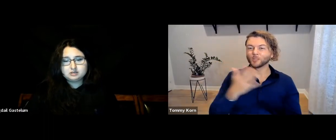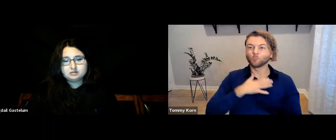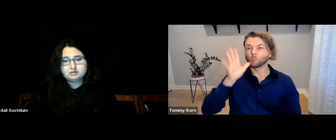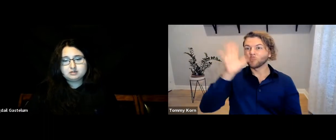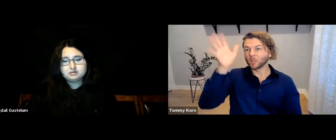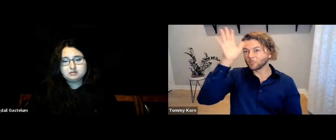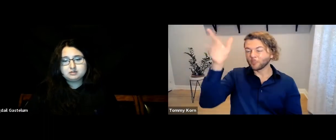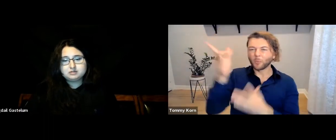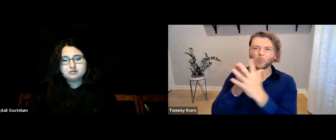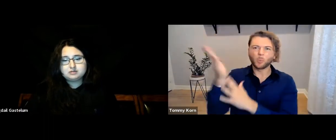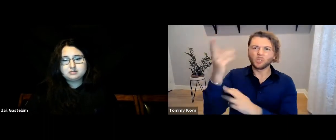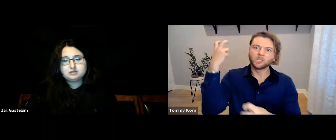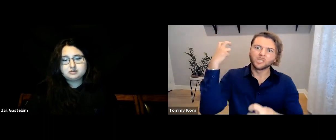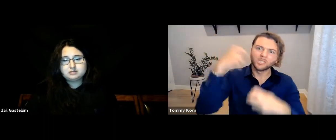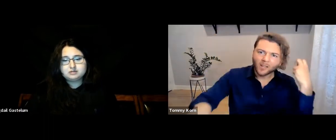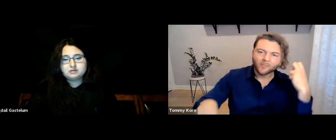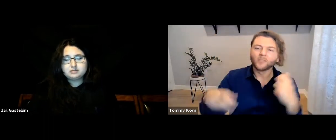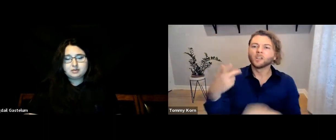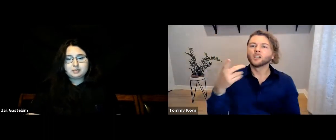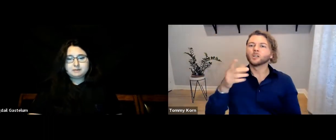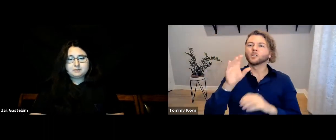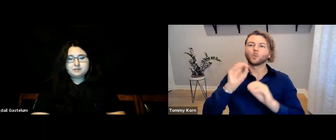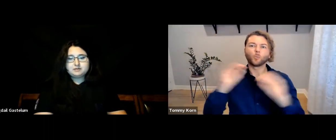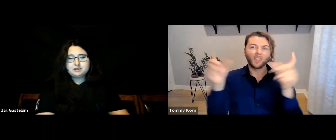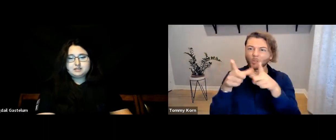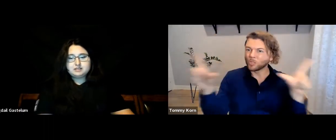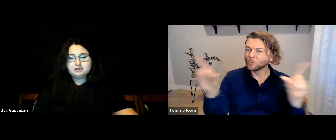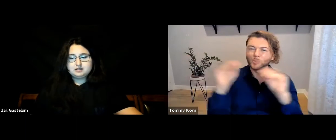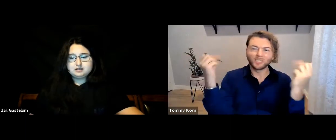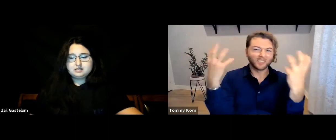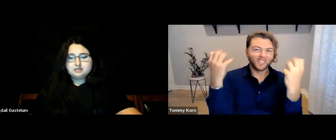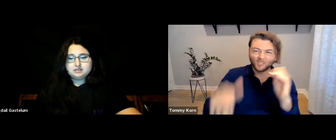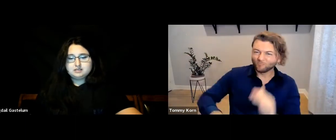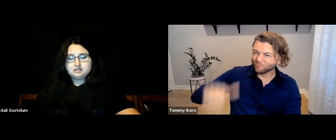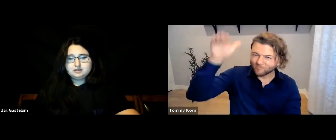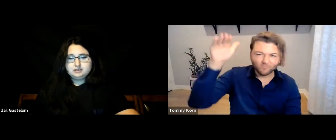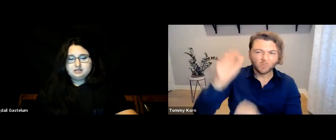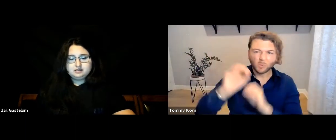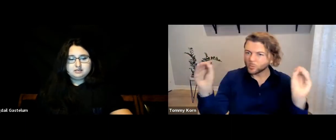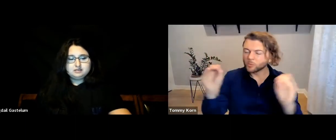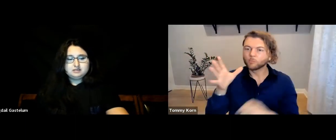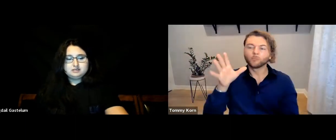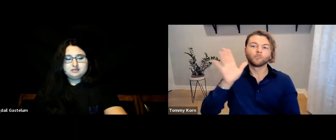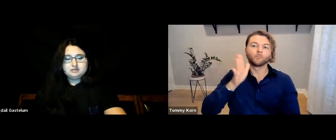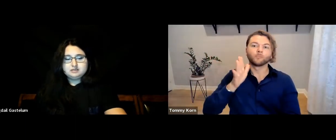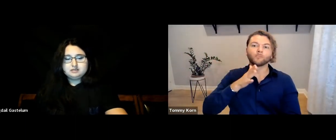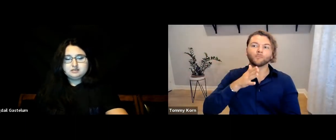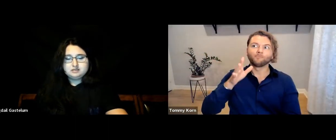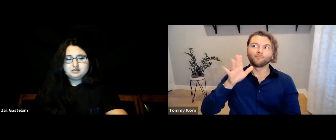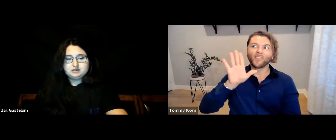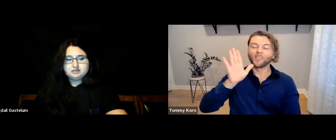My grandparents had a really tough time, not having language growing up